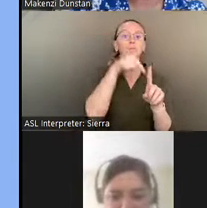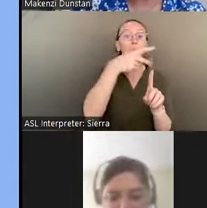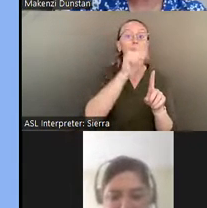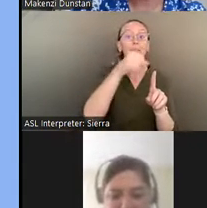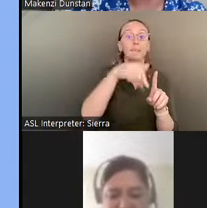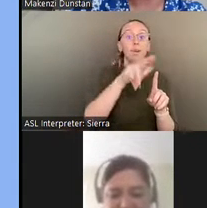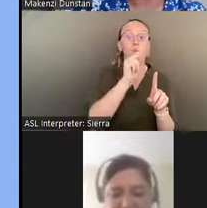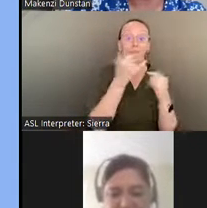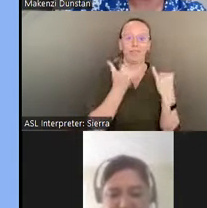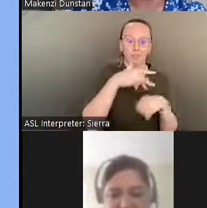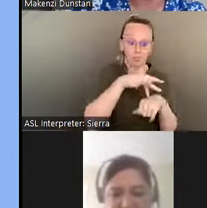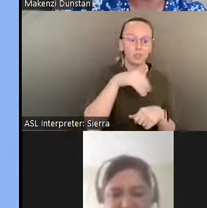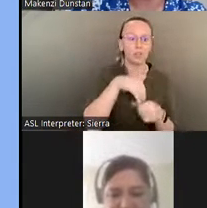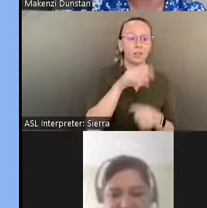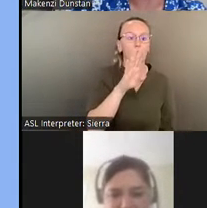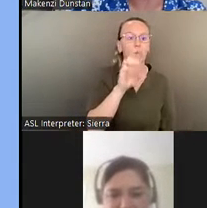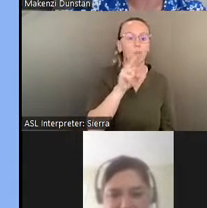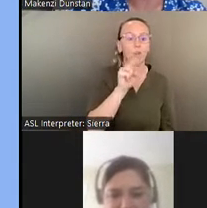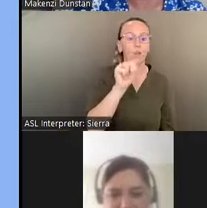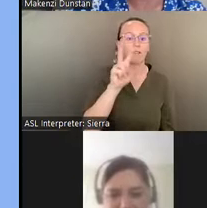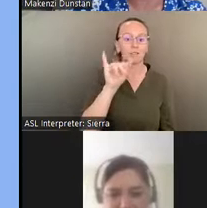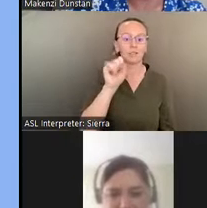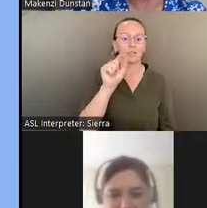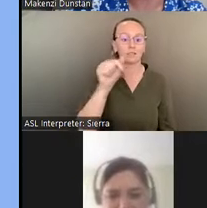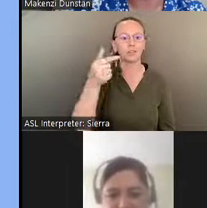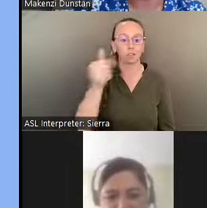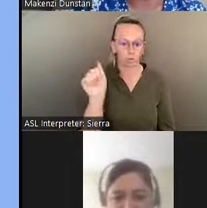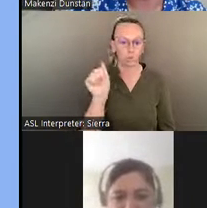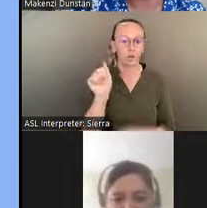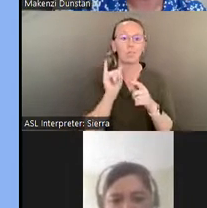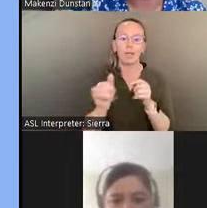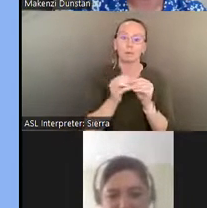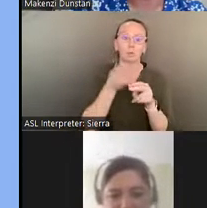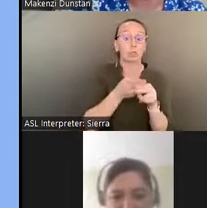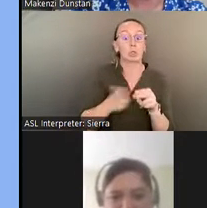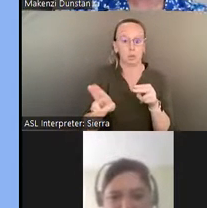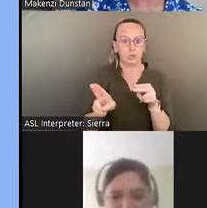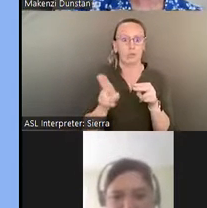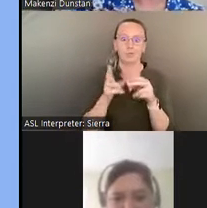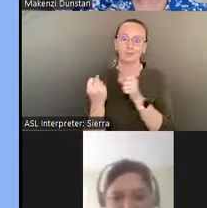is the shortest leg of this year's road trip, with just about an eight-hour drive between the two sites.